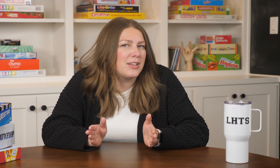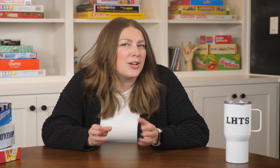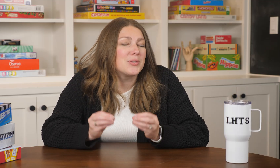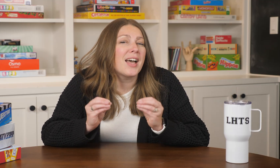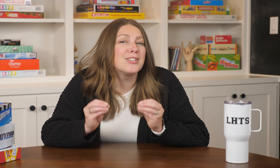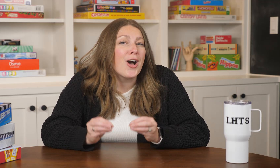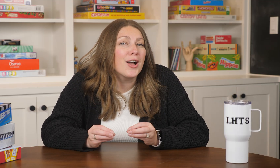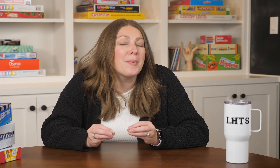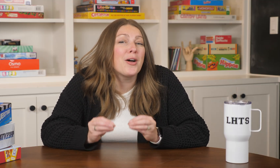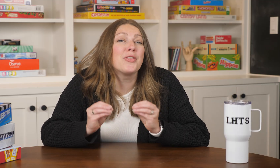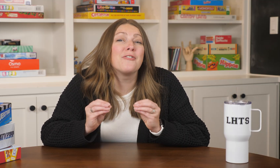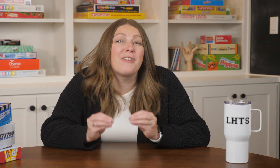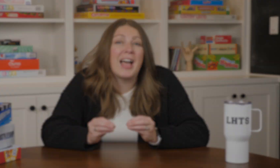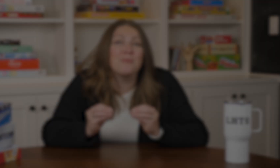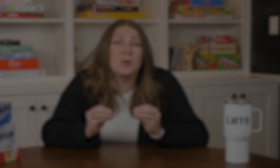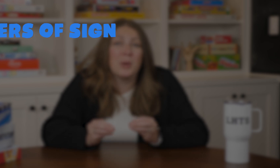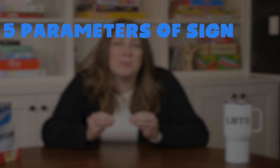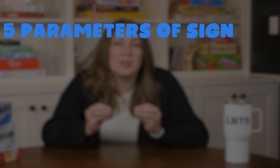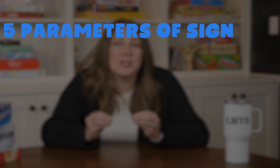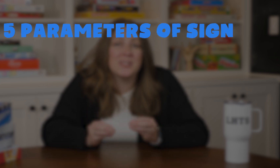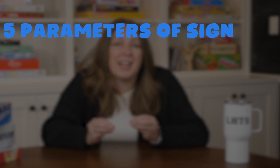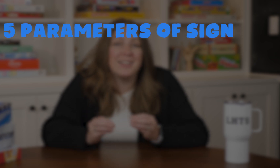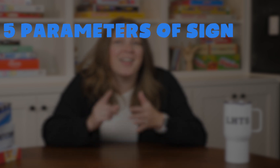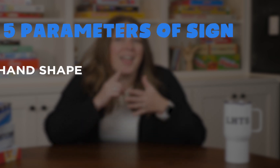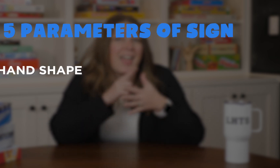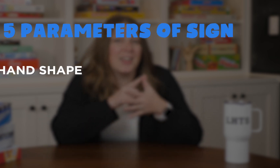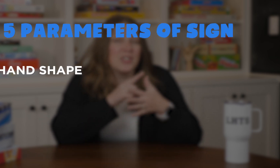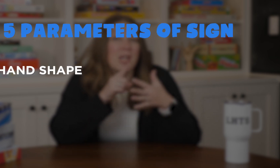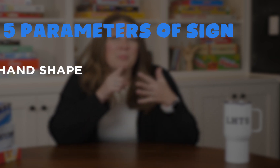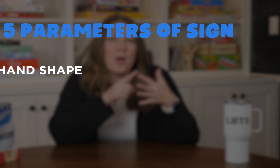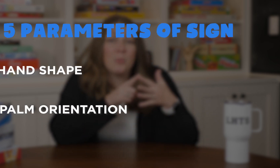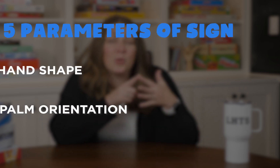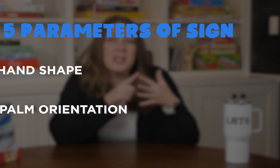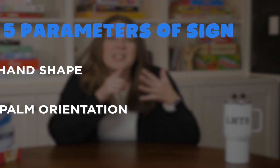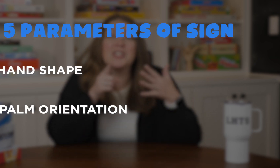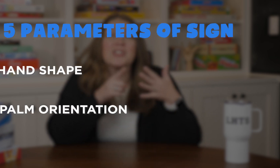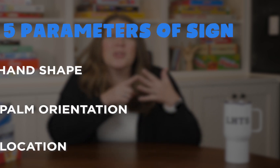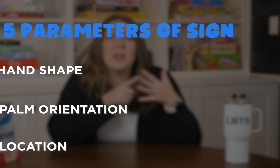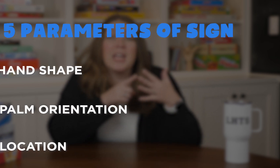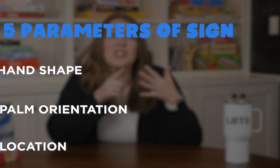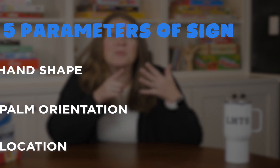videos I talk about the five parameters of sign hand shape Palm orientation location